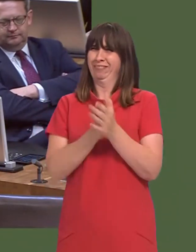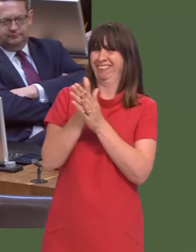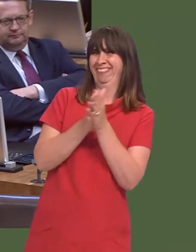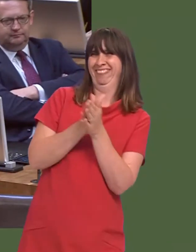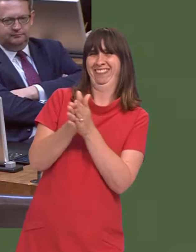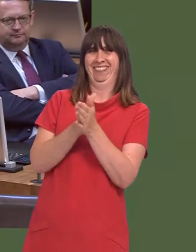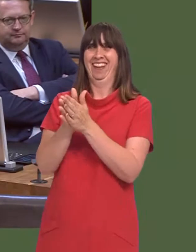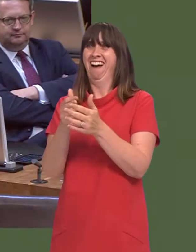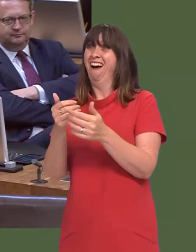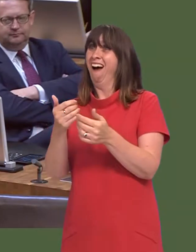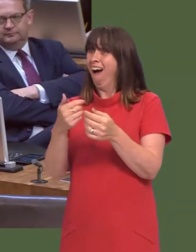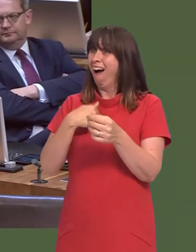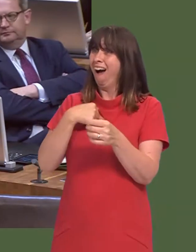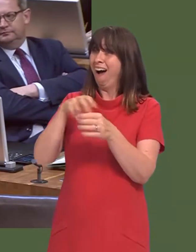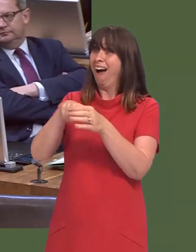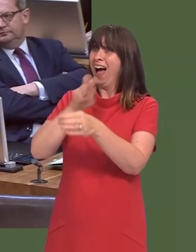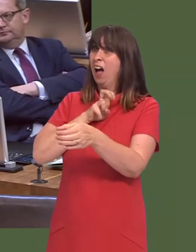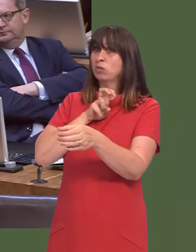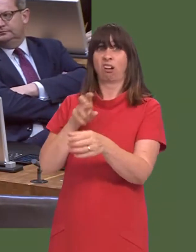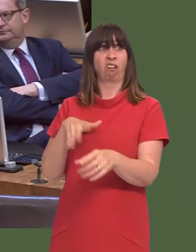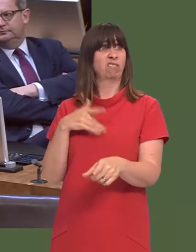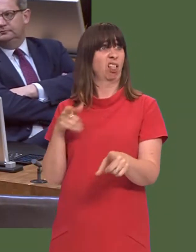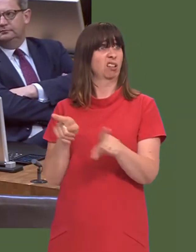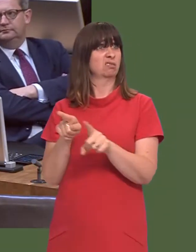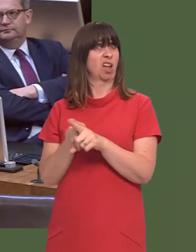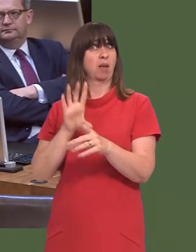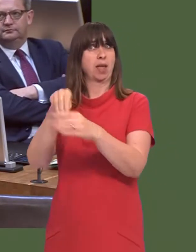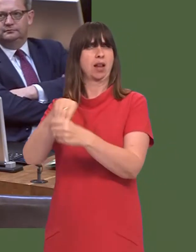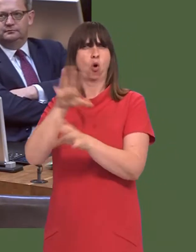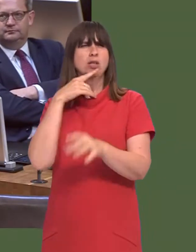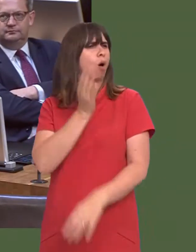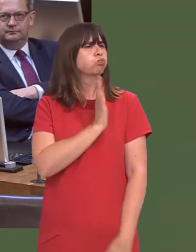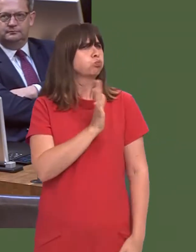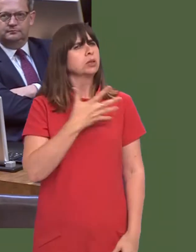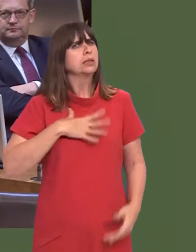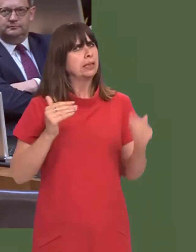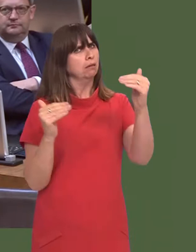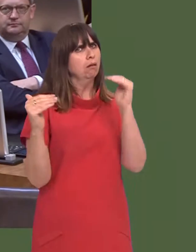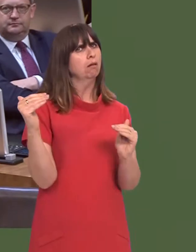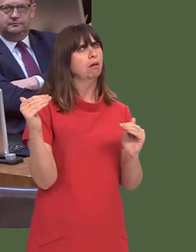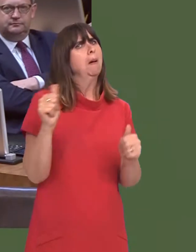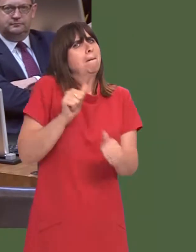as membership of the EU. For obvious reasons, they take the view that you canít have your cake and eat, to use that phrase.